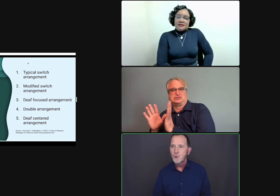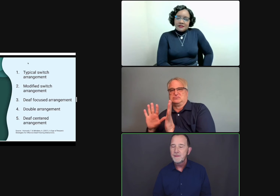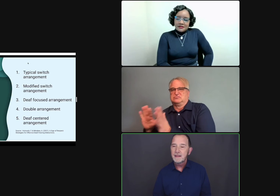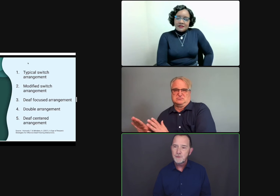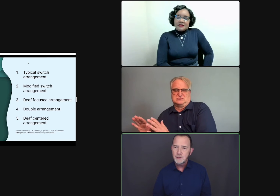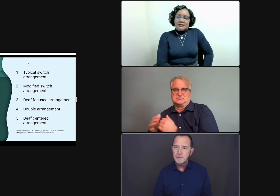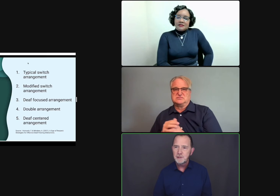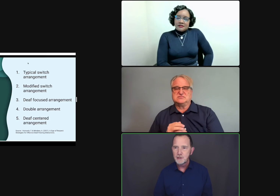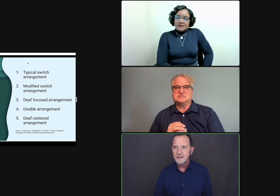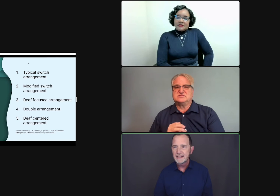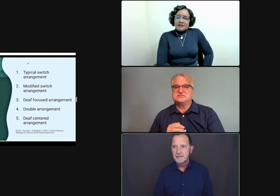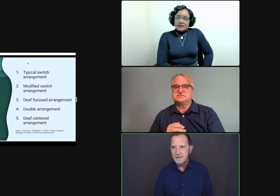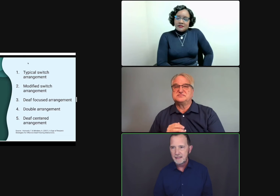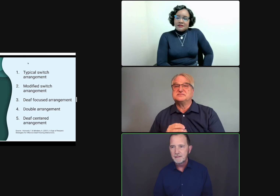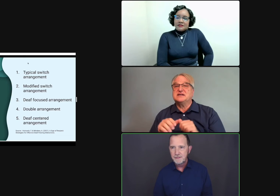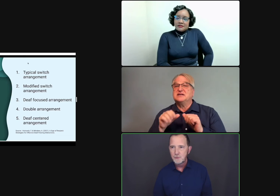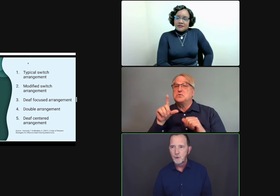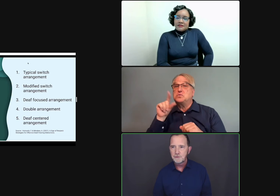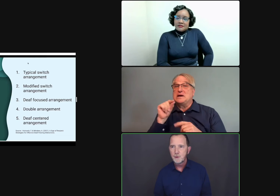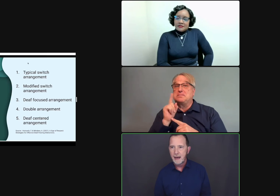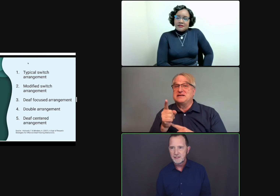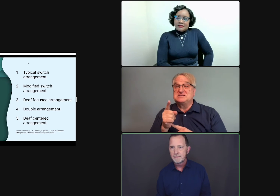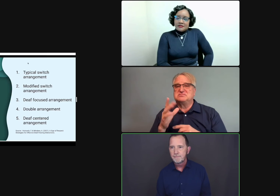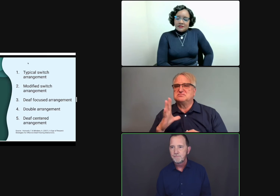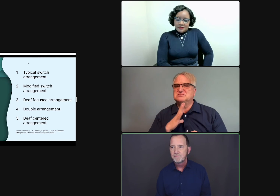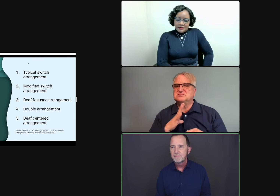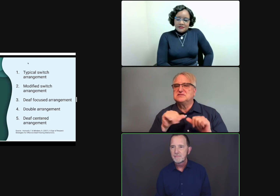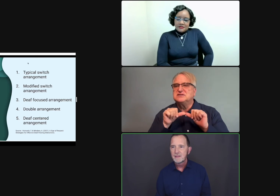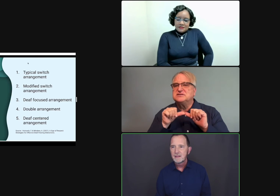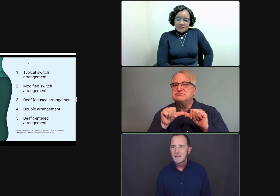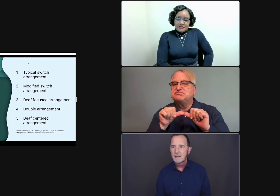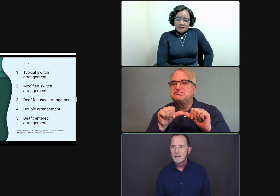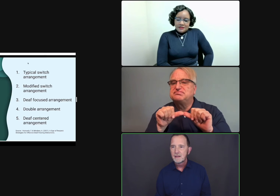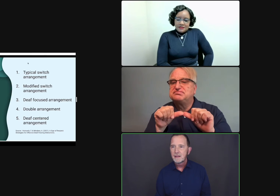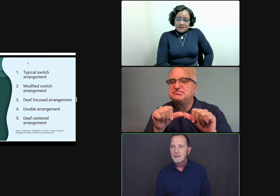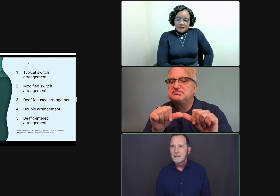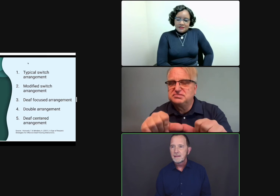with the other interpreter serving in the feed role throughout.